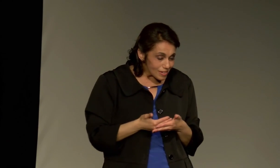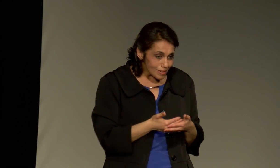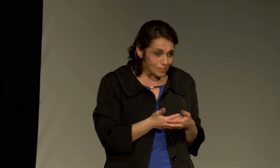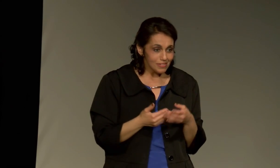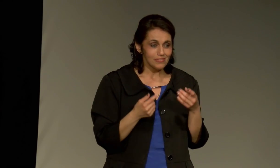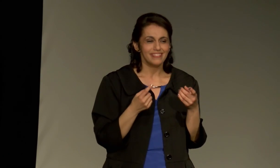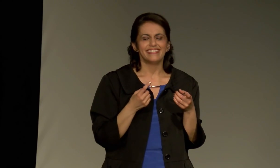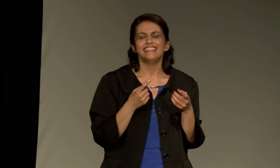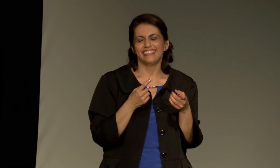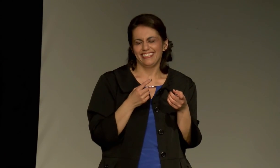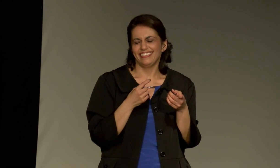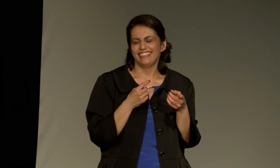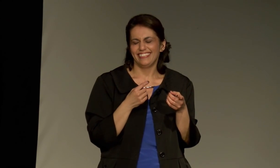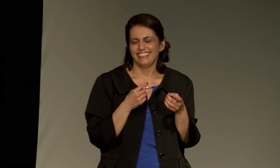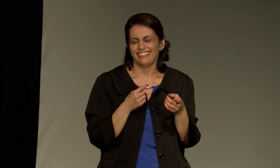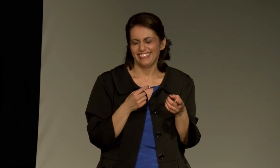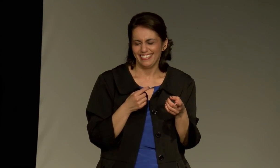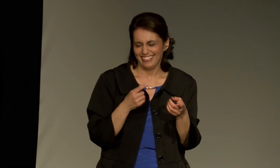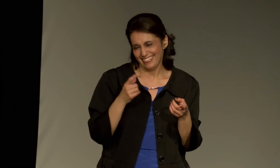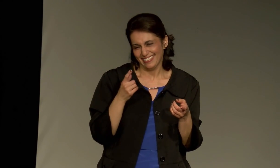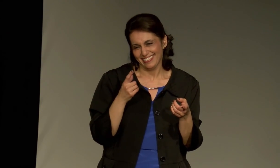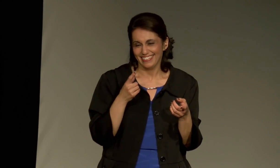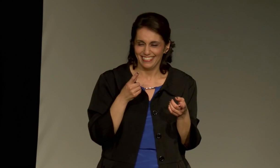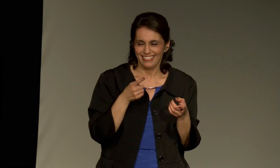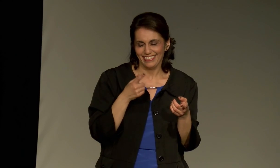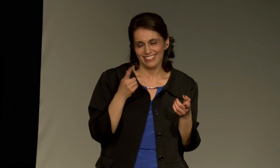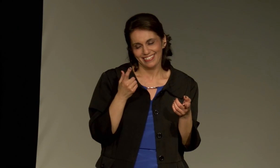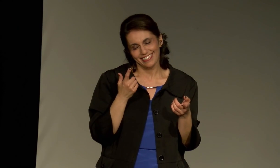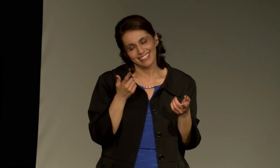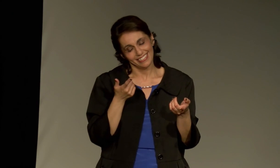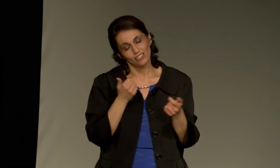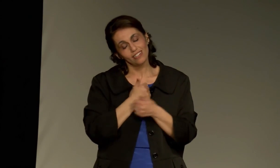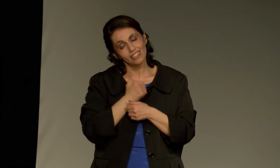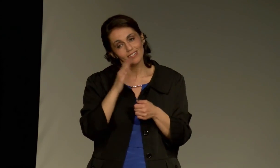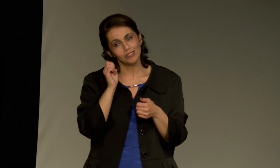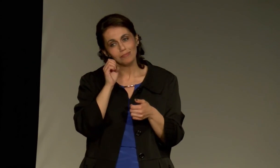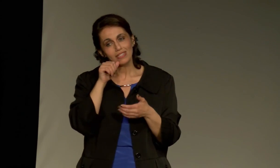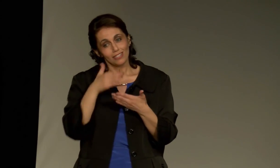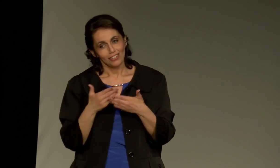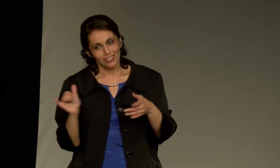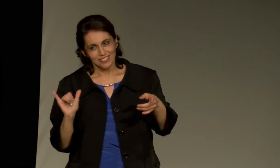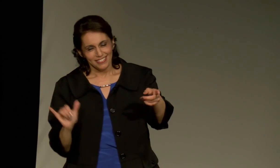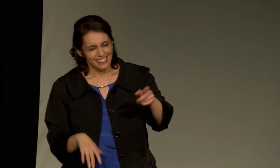My daughter, who again is here .